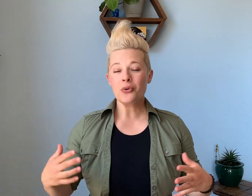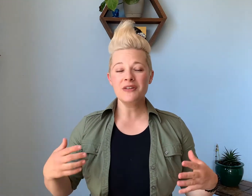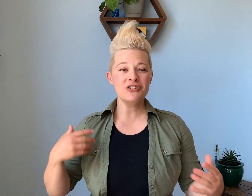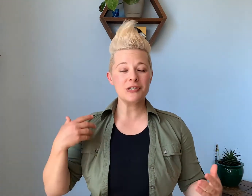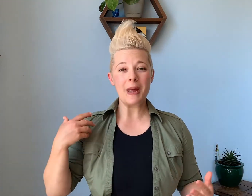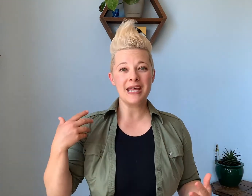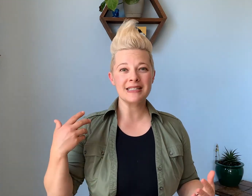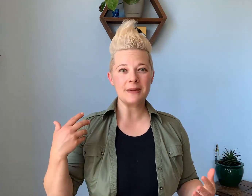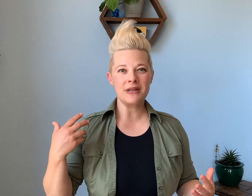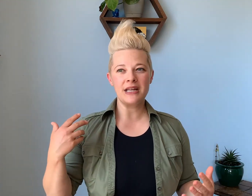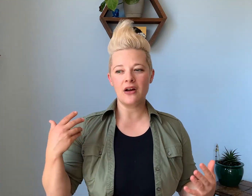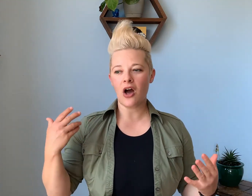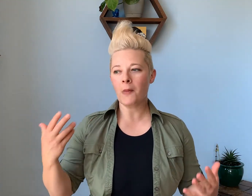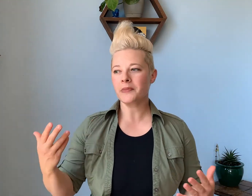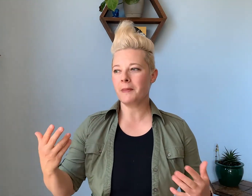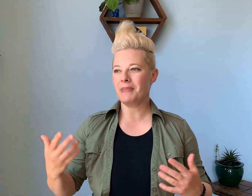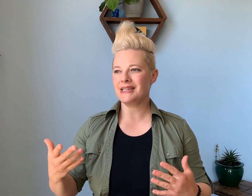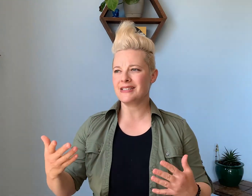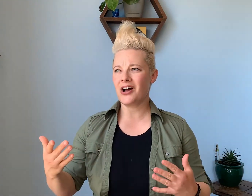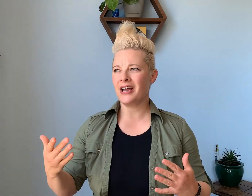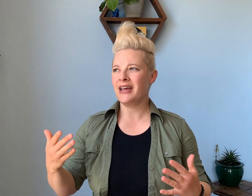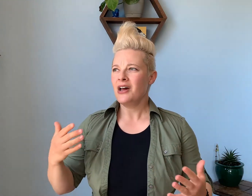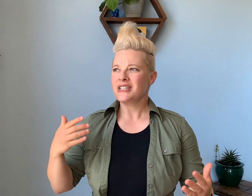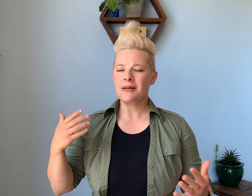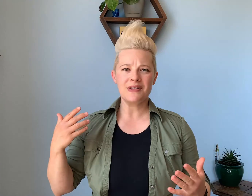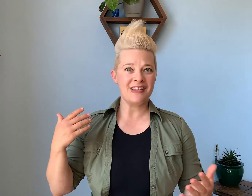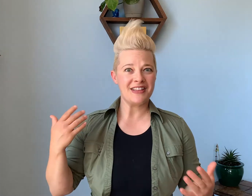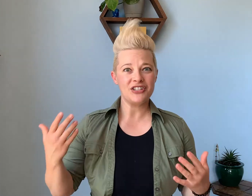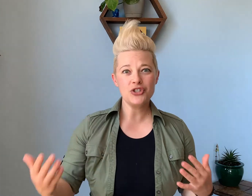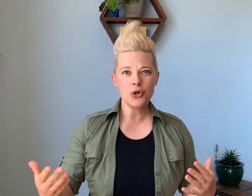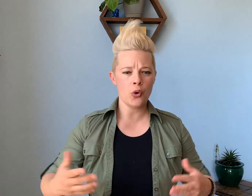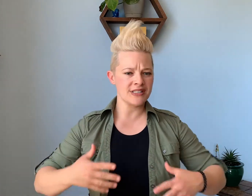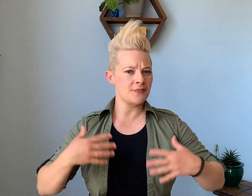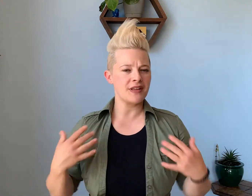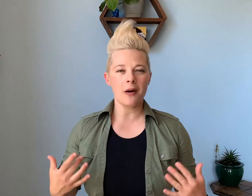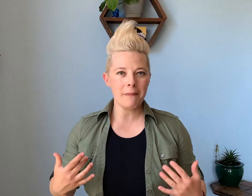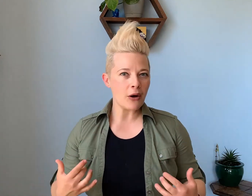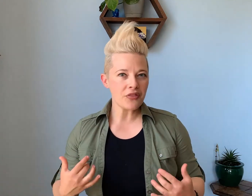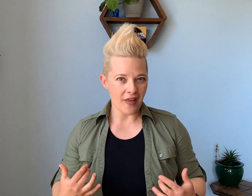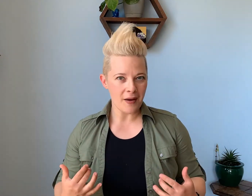even just paying somebody a compliment based on something that they do or something about them